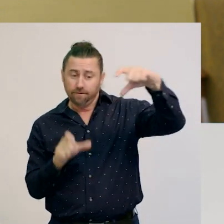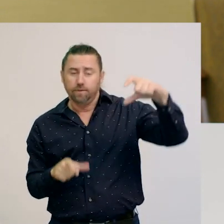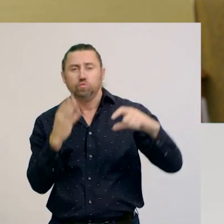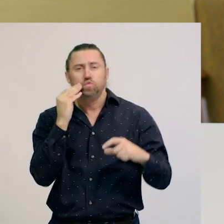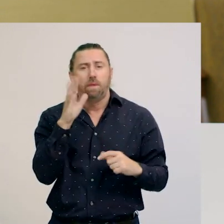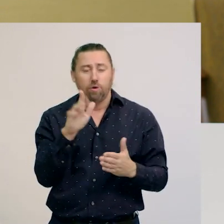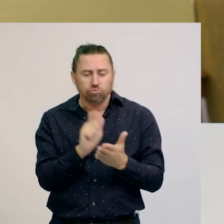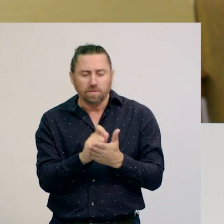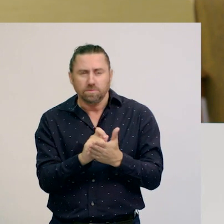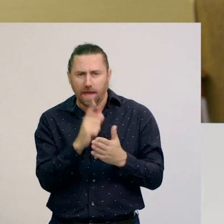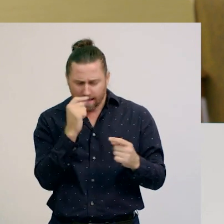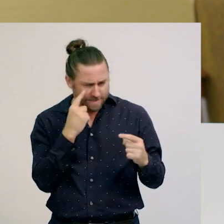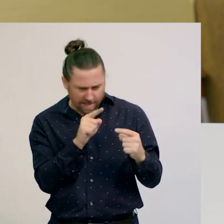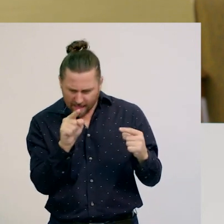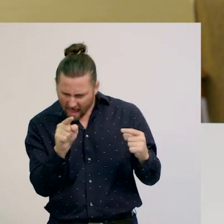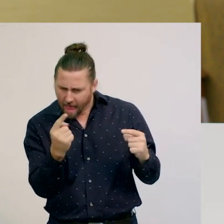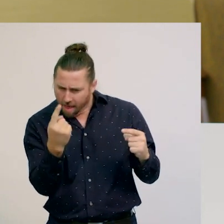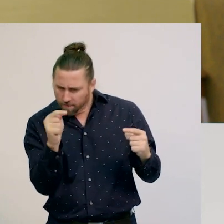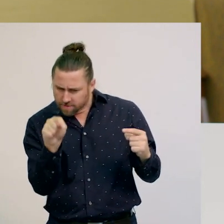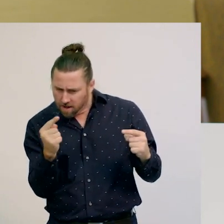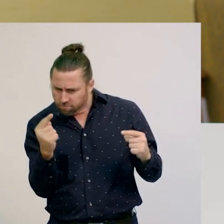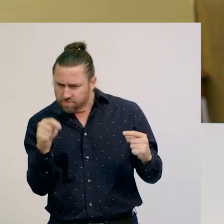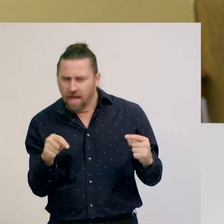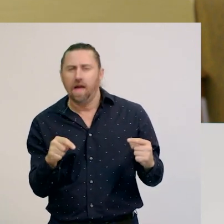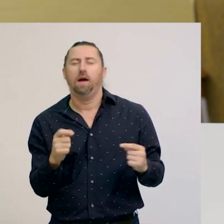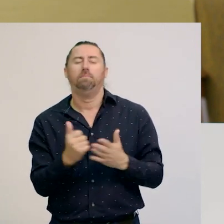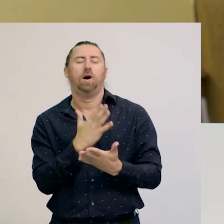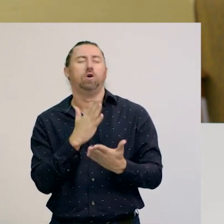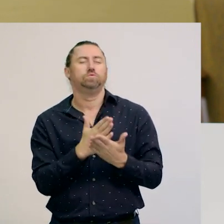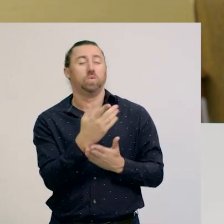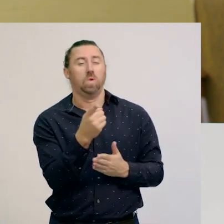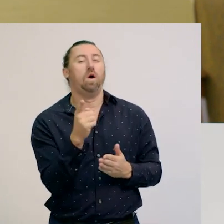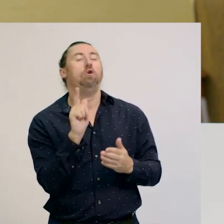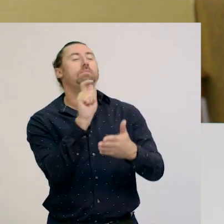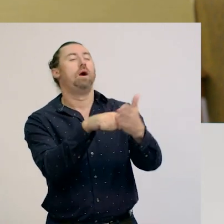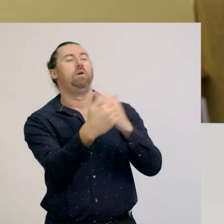So have a look next time to make sure you’ve been given the correct change.